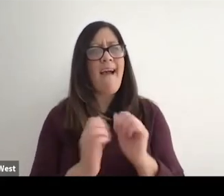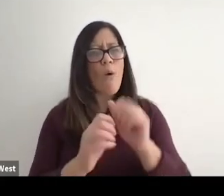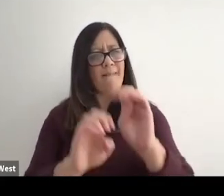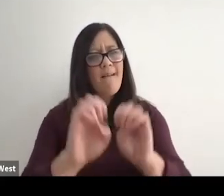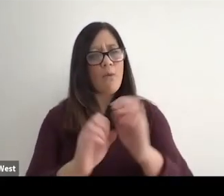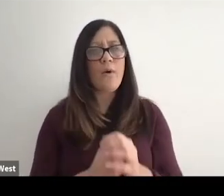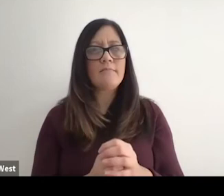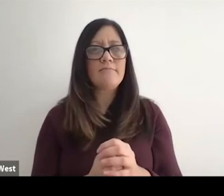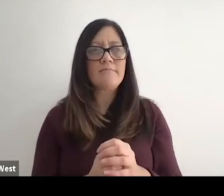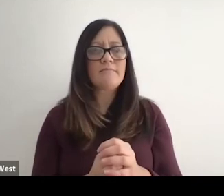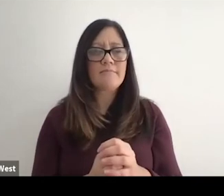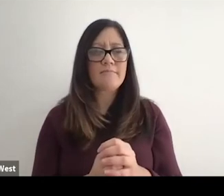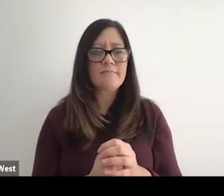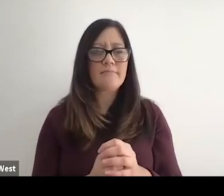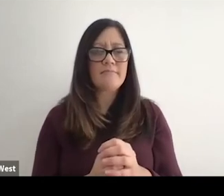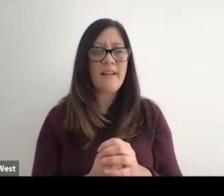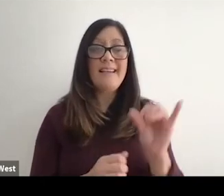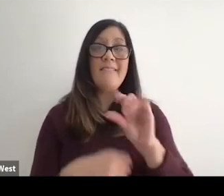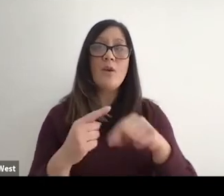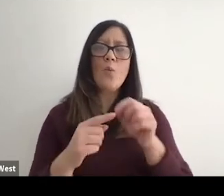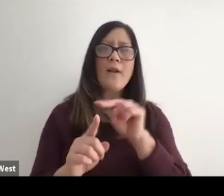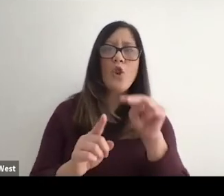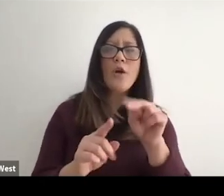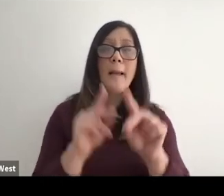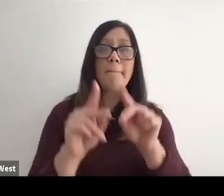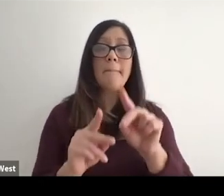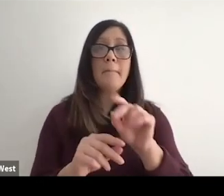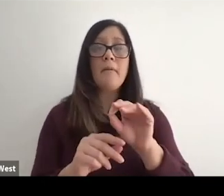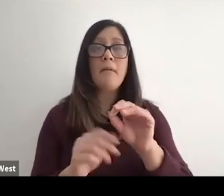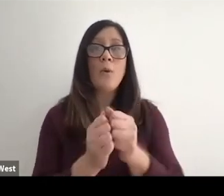we actually valuing and even inside. When you look at people with disabilities and people of color,